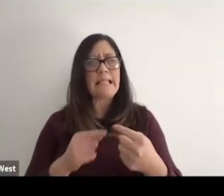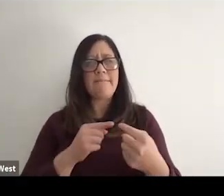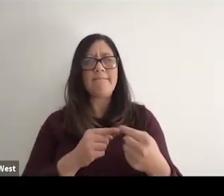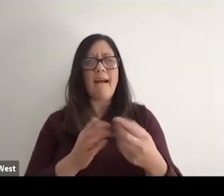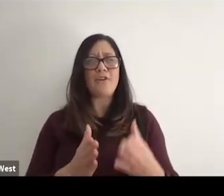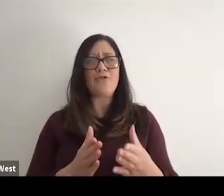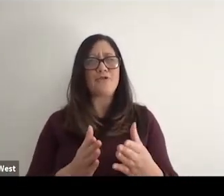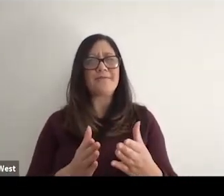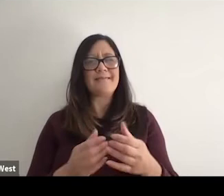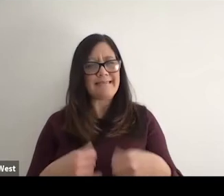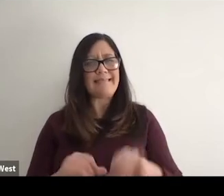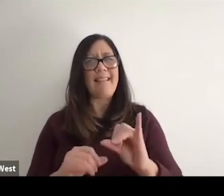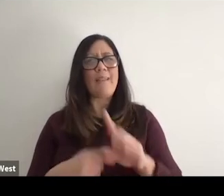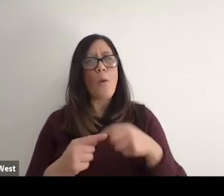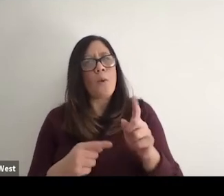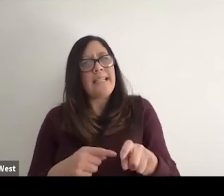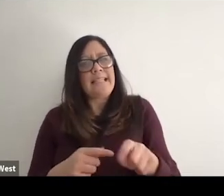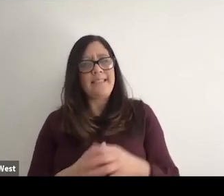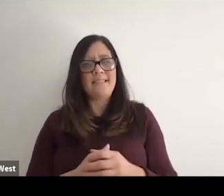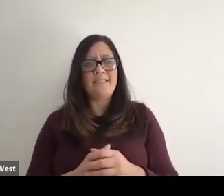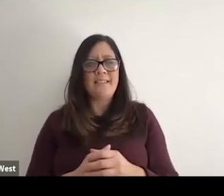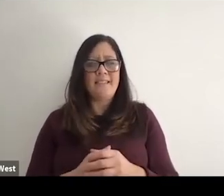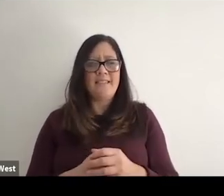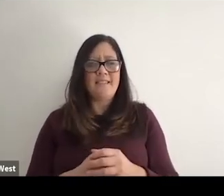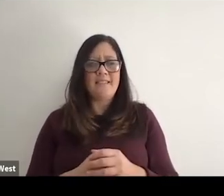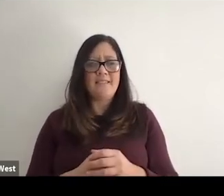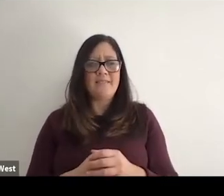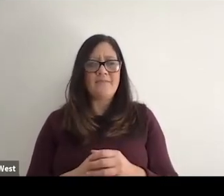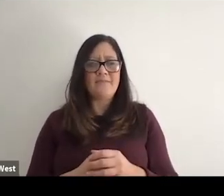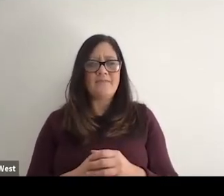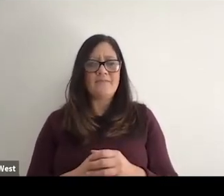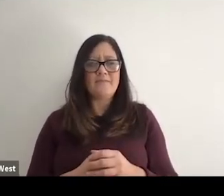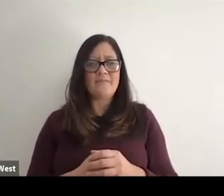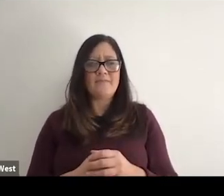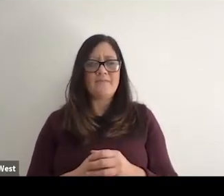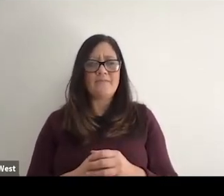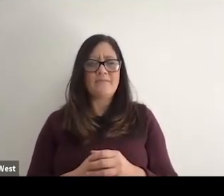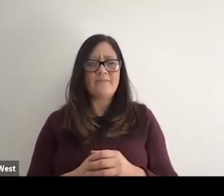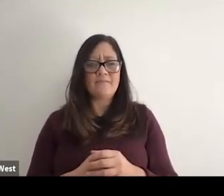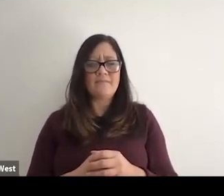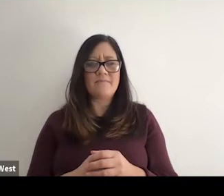when when fights need to be fought, because 'cause It's. It'll it'll never be.